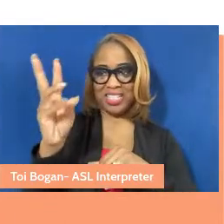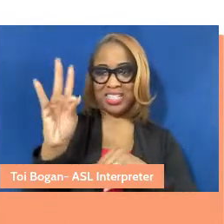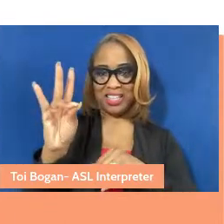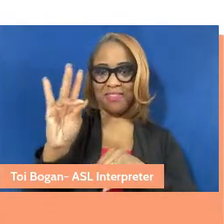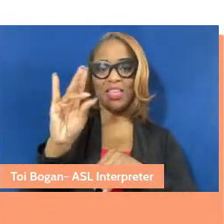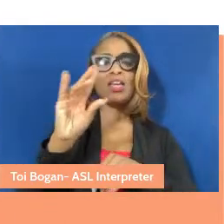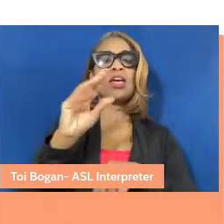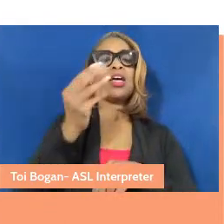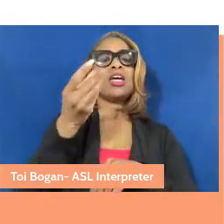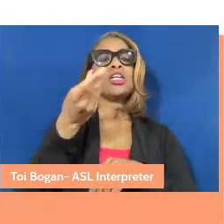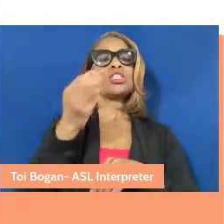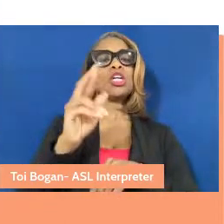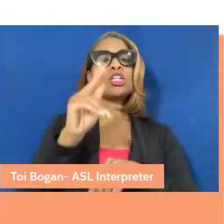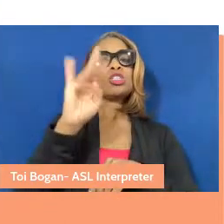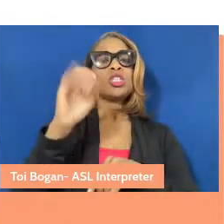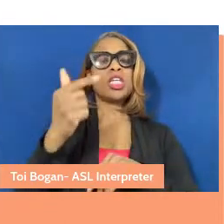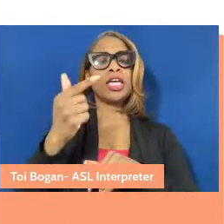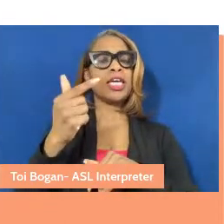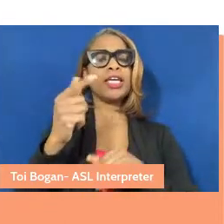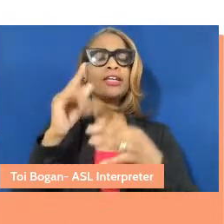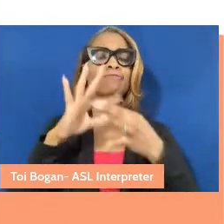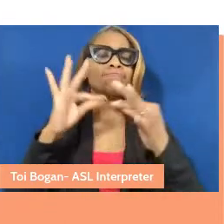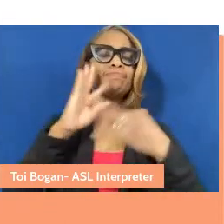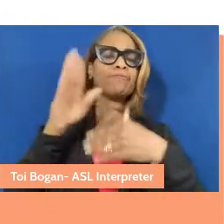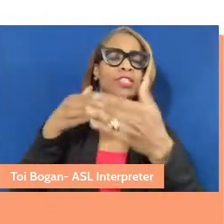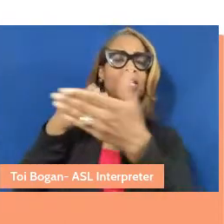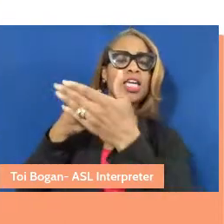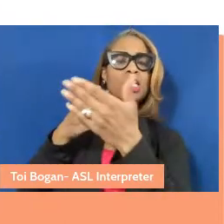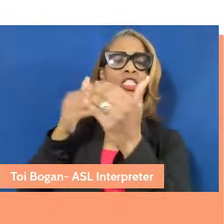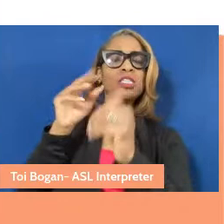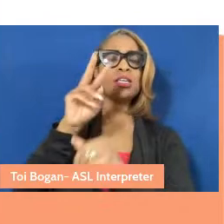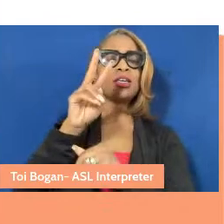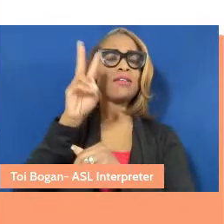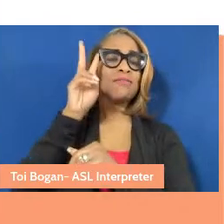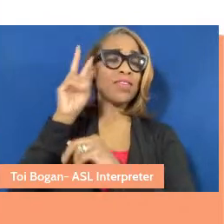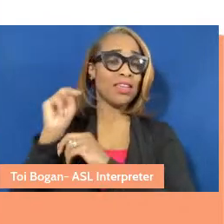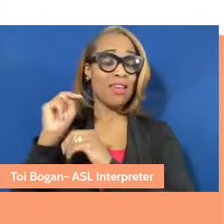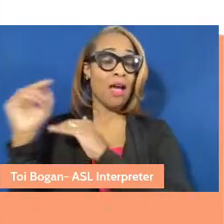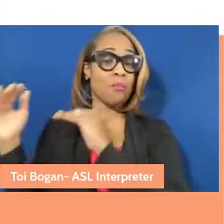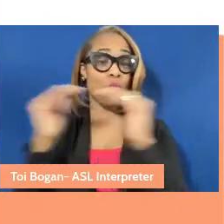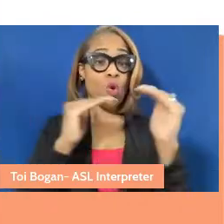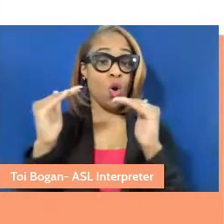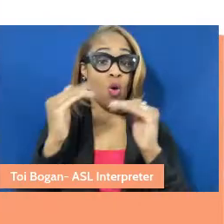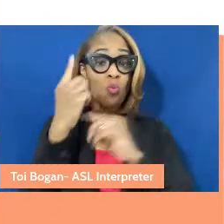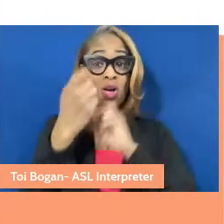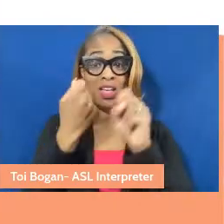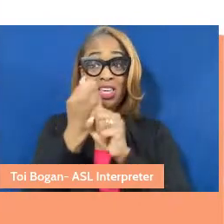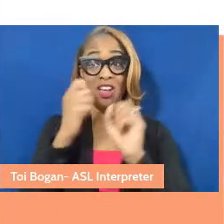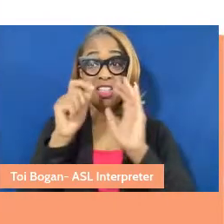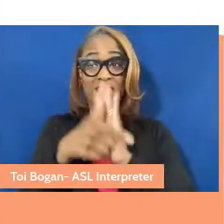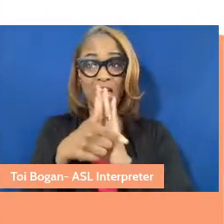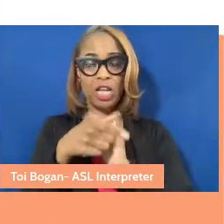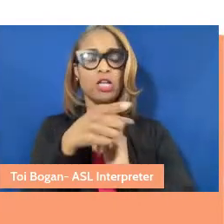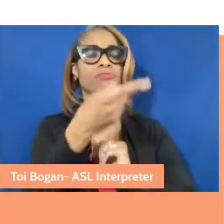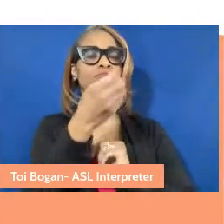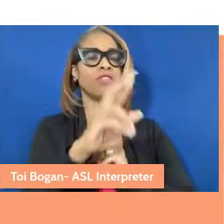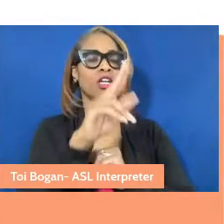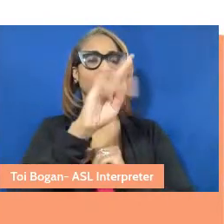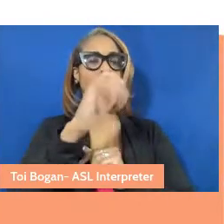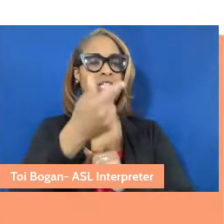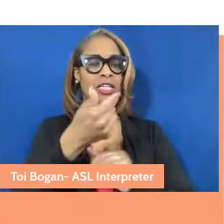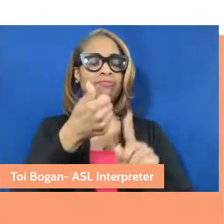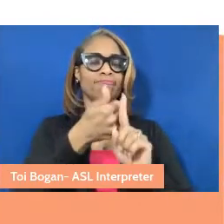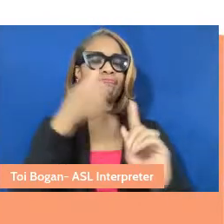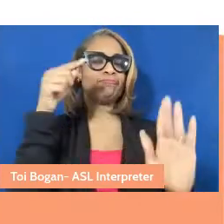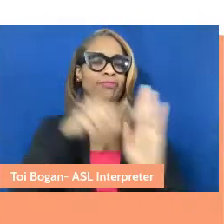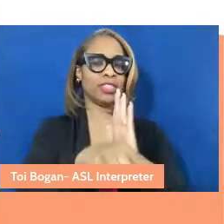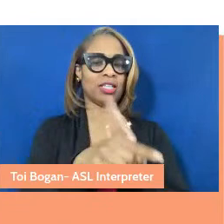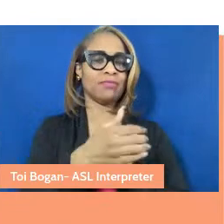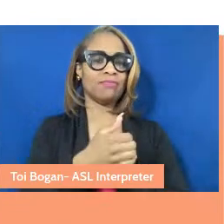against the war in Vietnam. A year later, Dr. King was assassinated. I think in the legacy of care